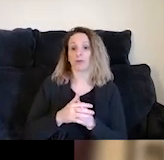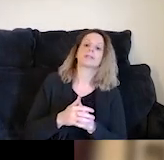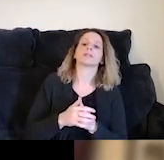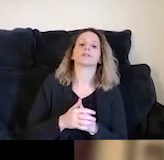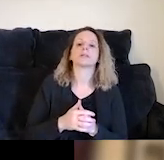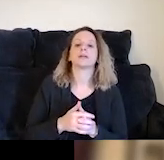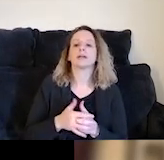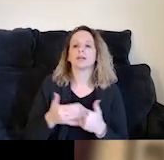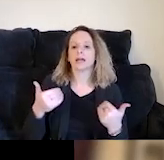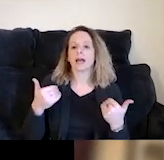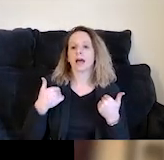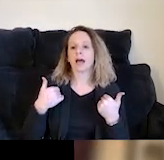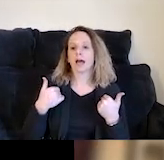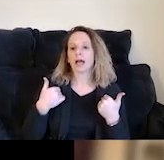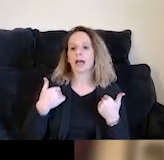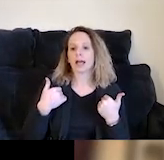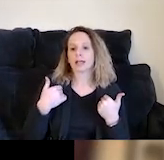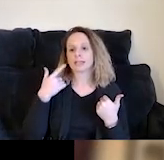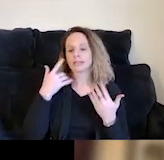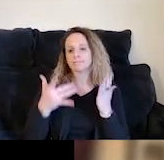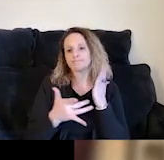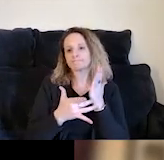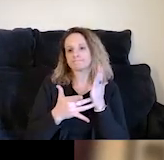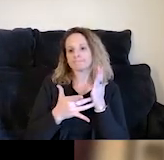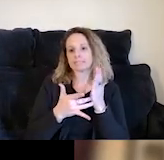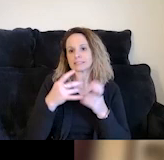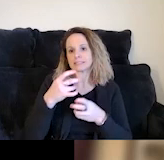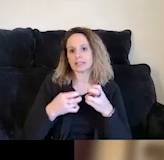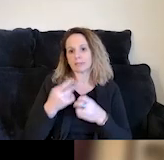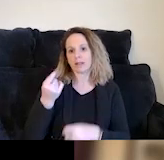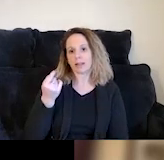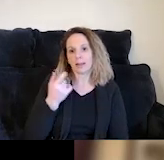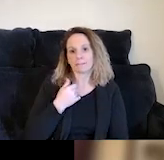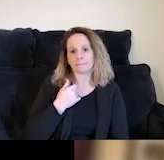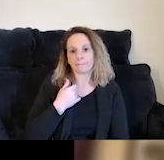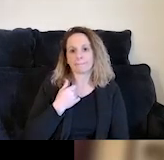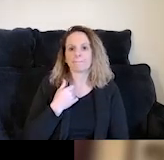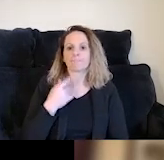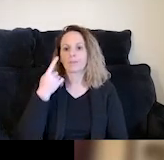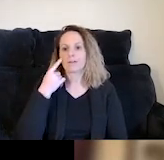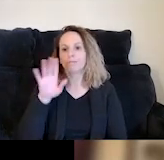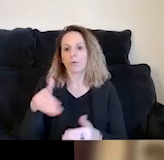has on overcoming trauma